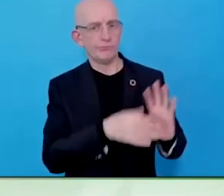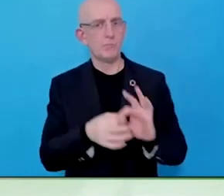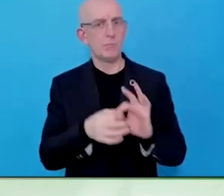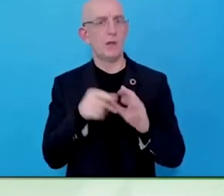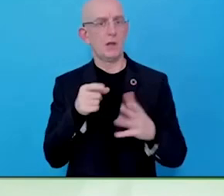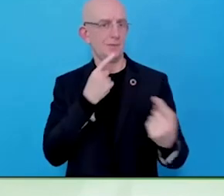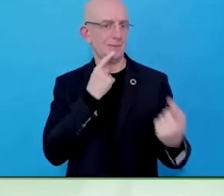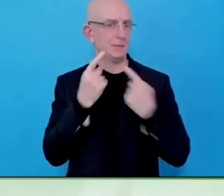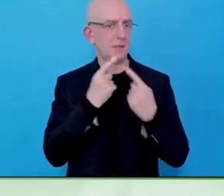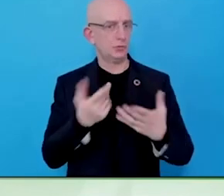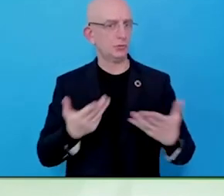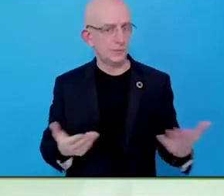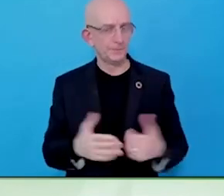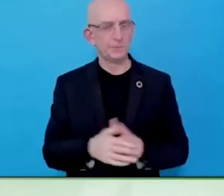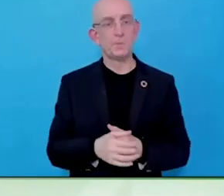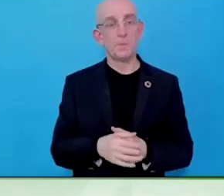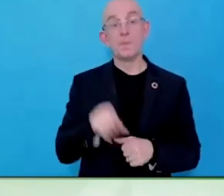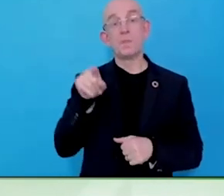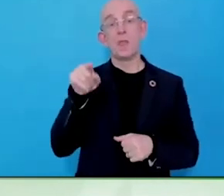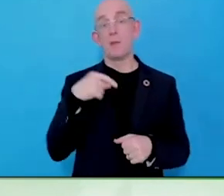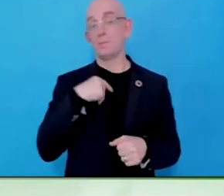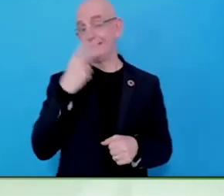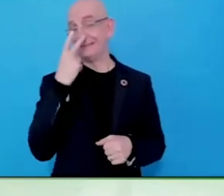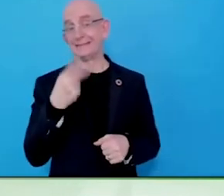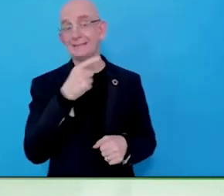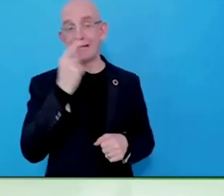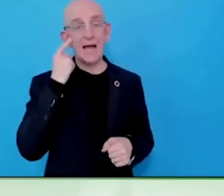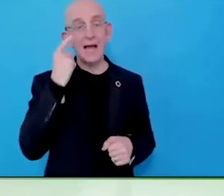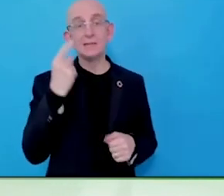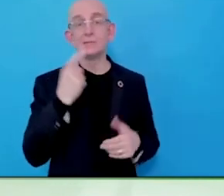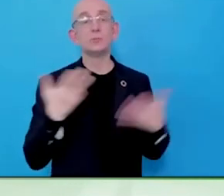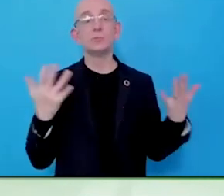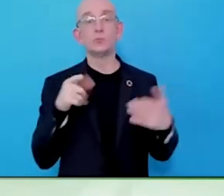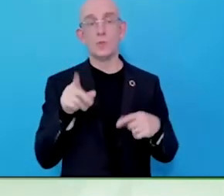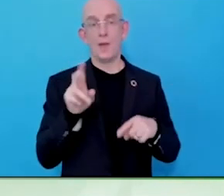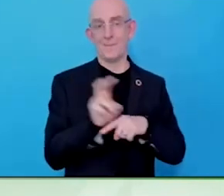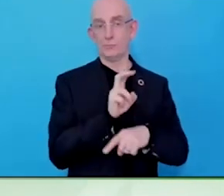Opening their in-house management training to leaders with disability